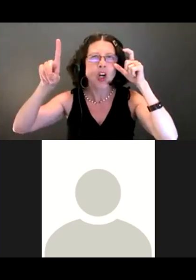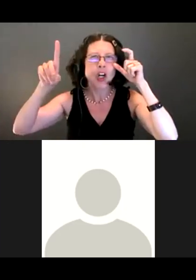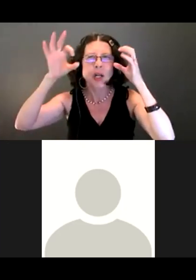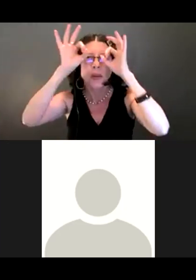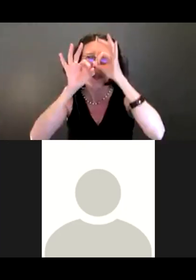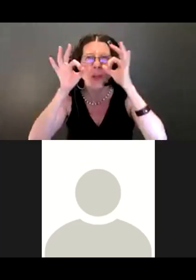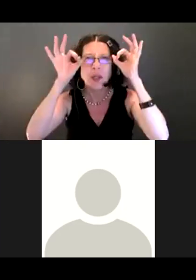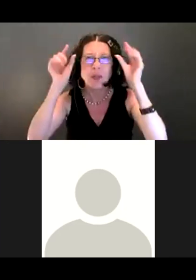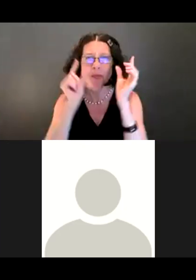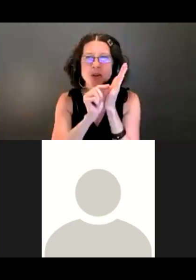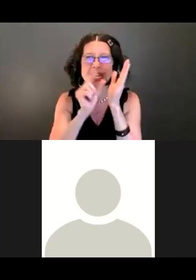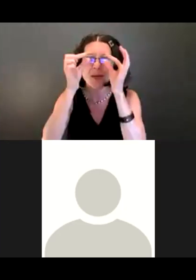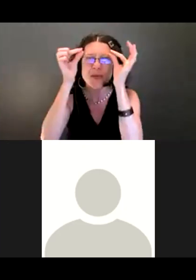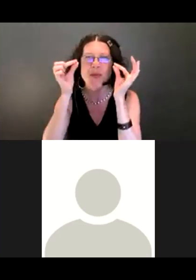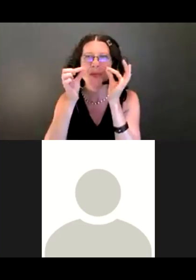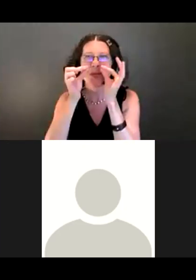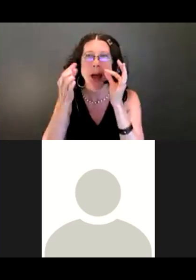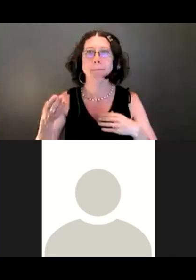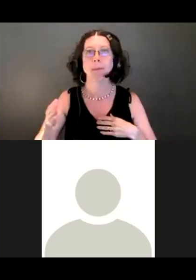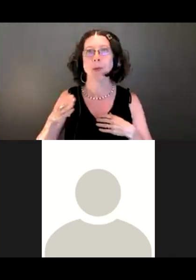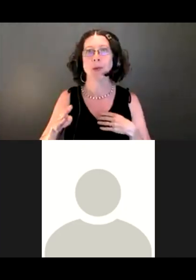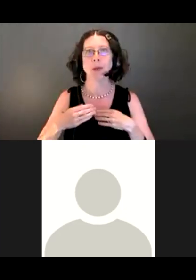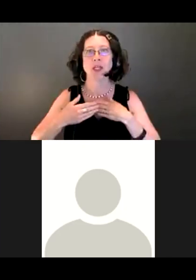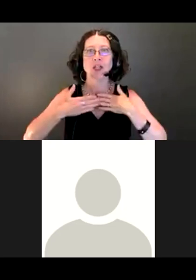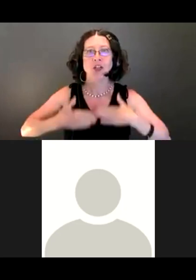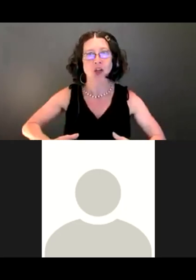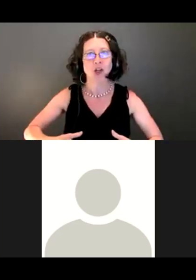I have a blue button-down shirt with white checkers in it.